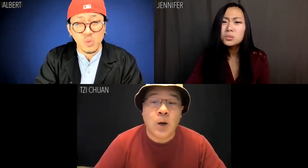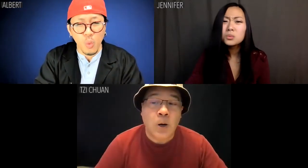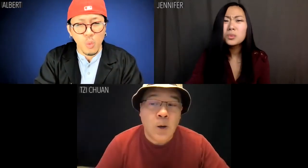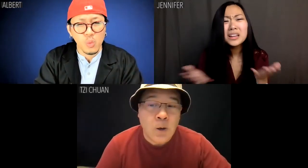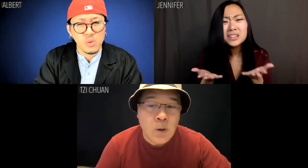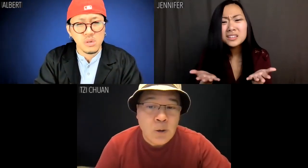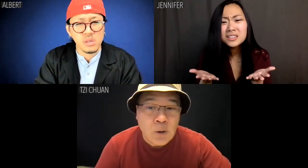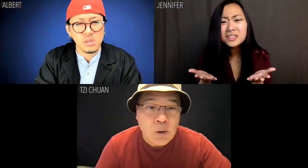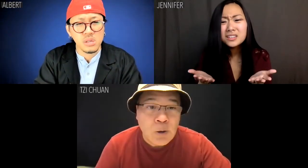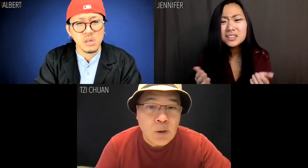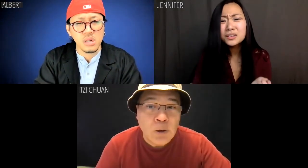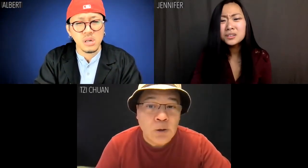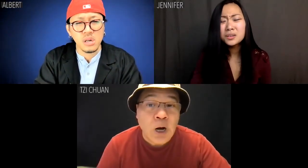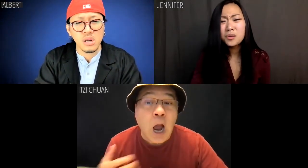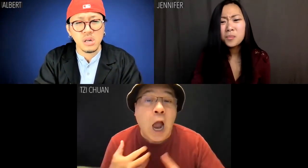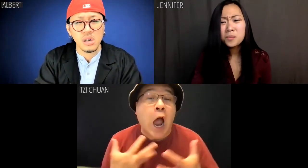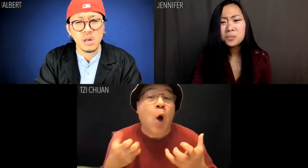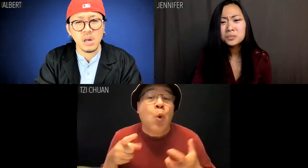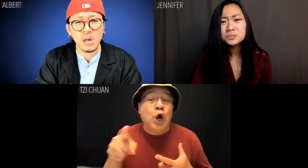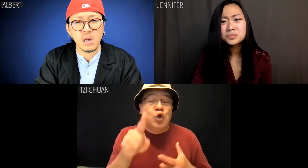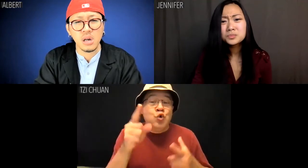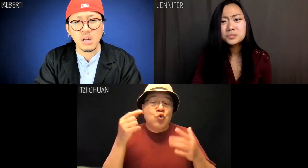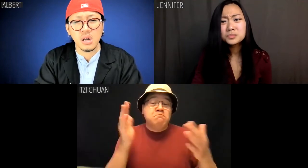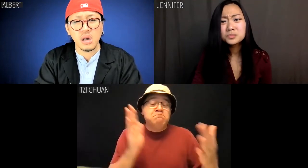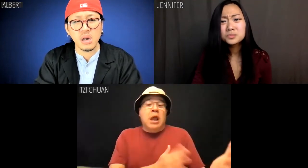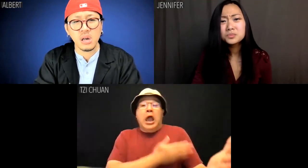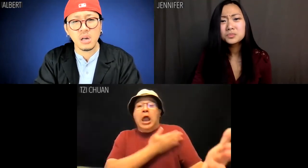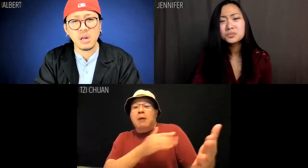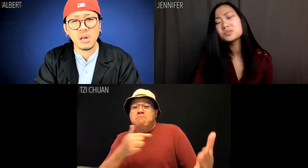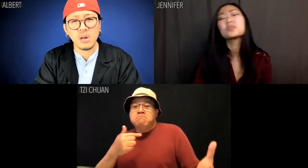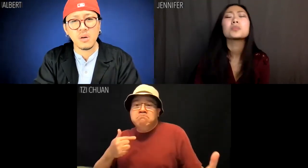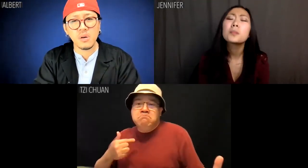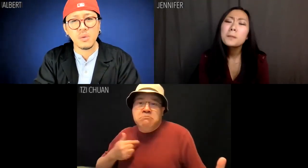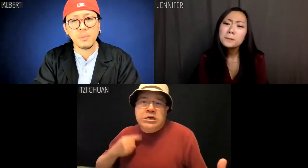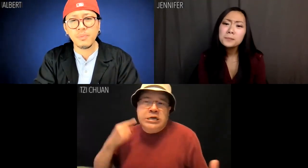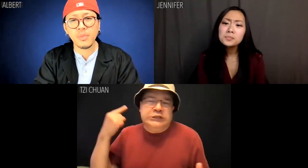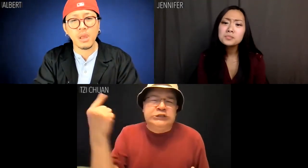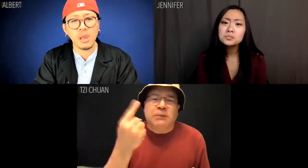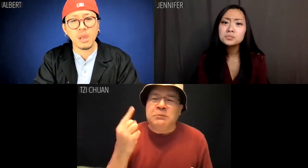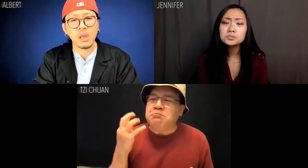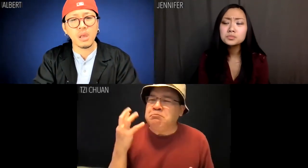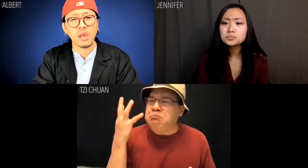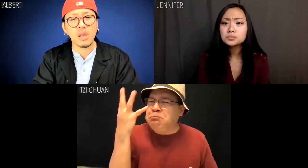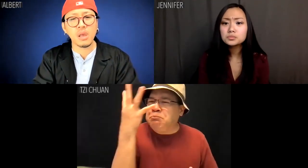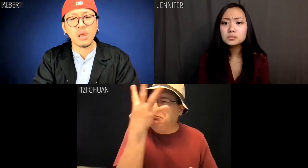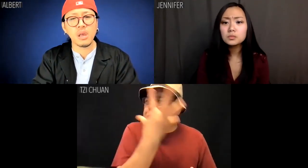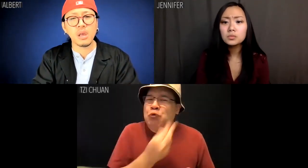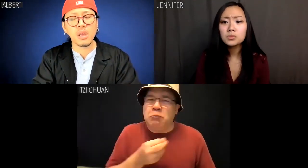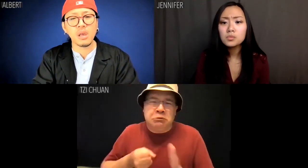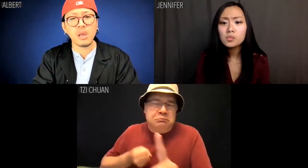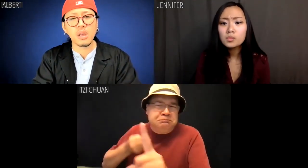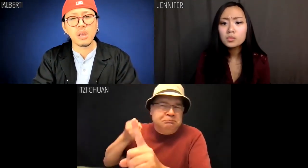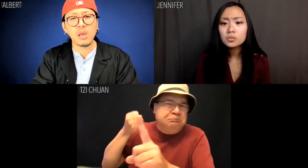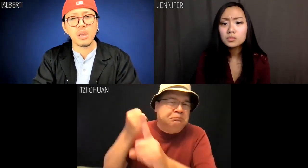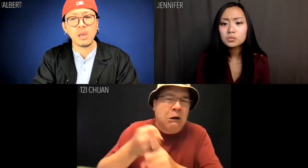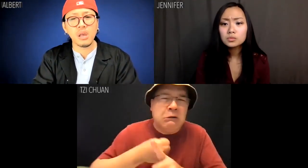Jennifer: ...what? Tzi Chuan: I want you to play me something so beautiful,